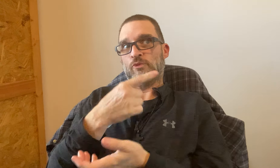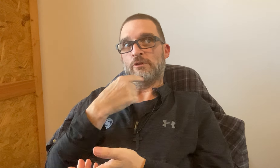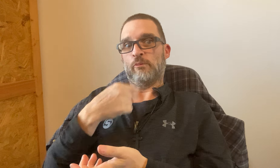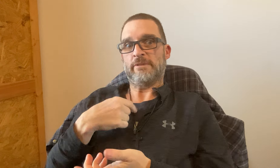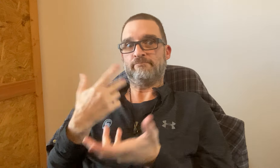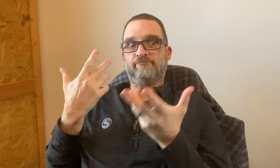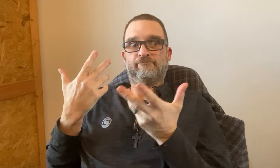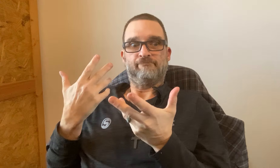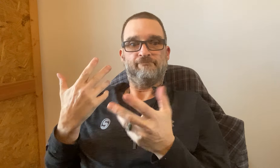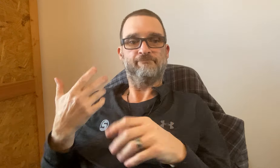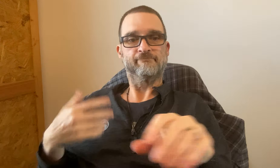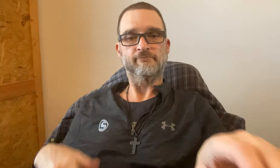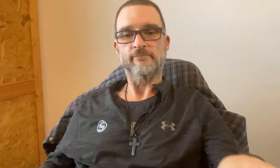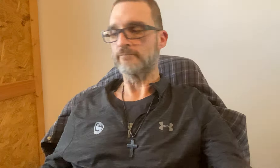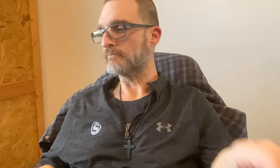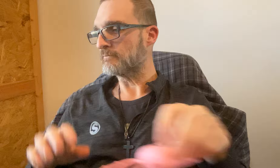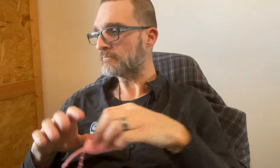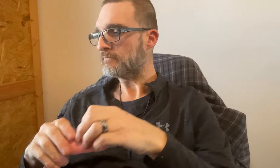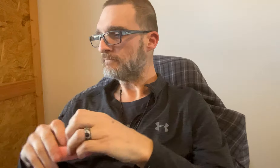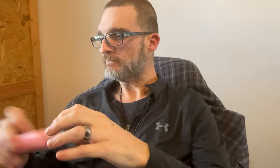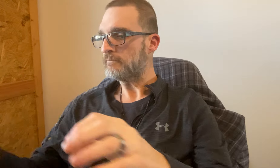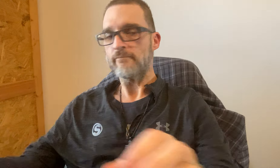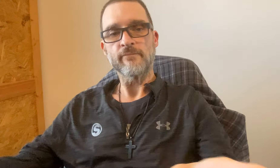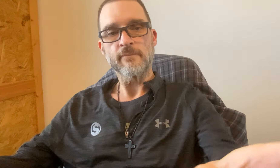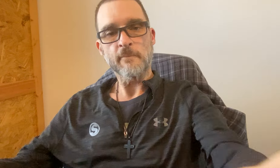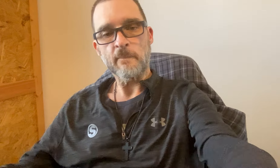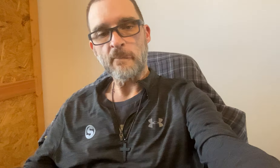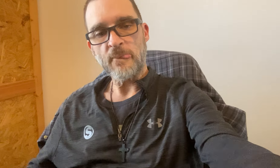That's what the doctor told me.